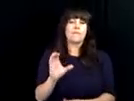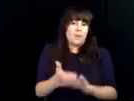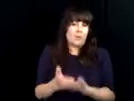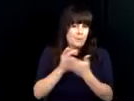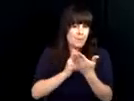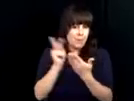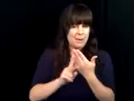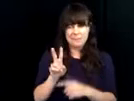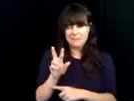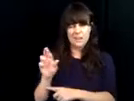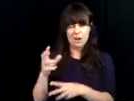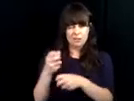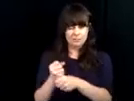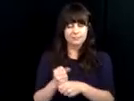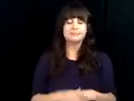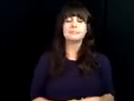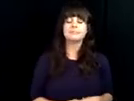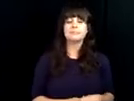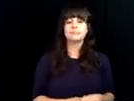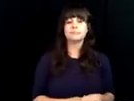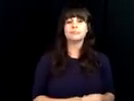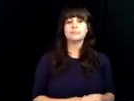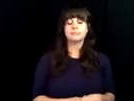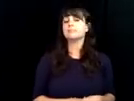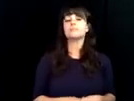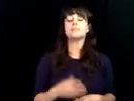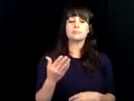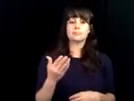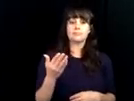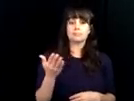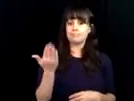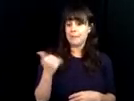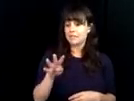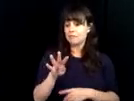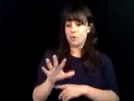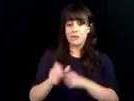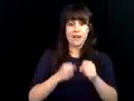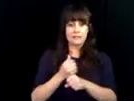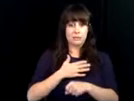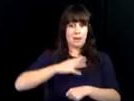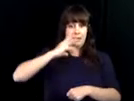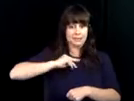administrator both at a regional and state level of our vocational